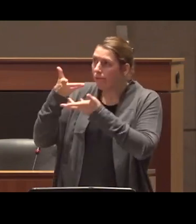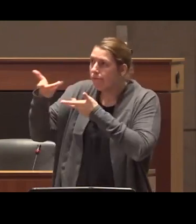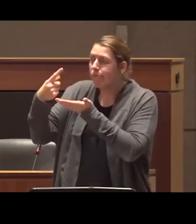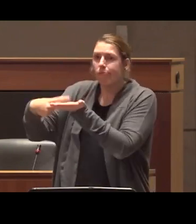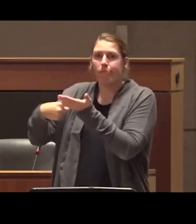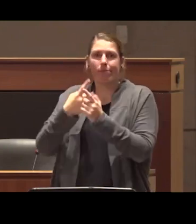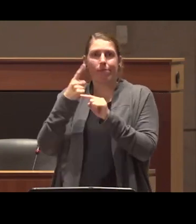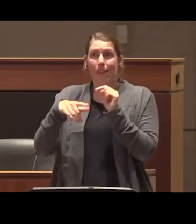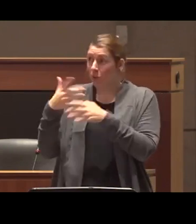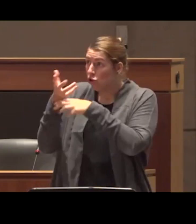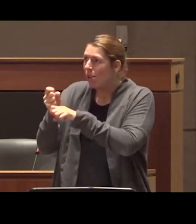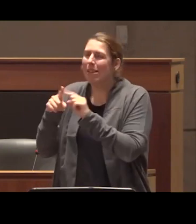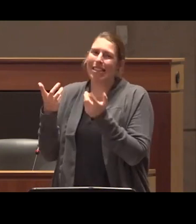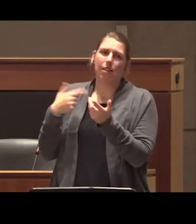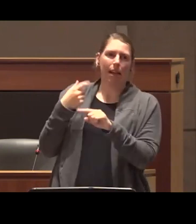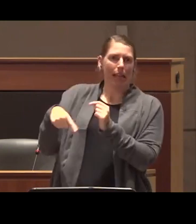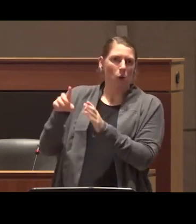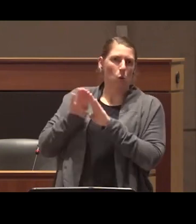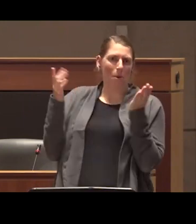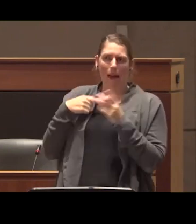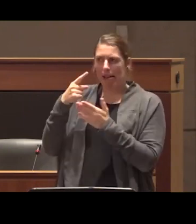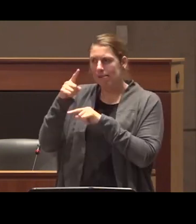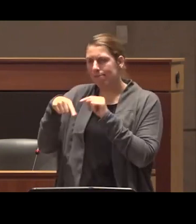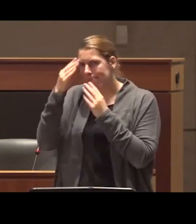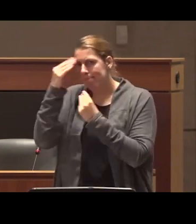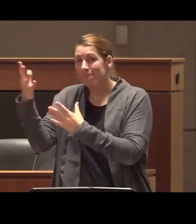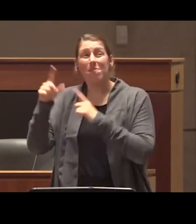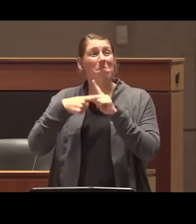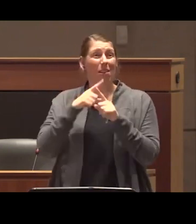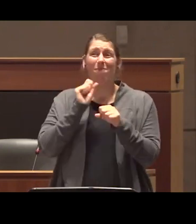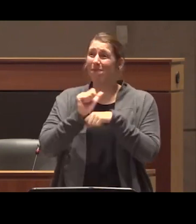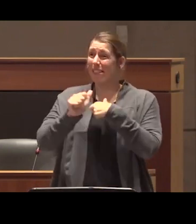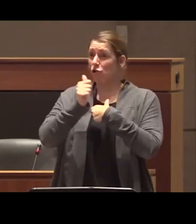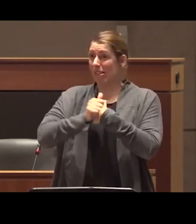with trusted people in their lives it's also just wildly dangerous because people don't have